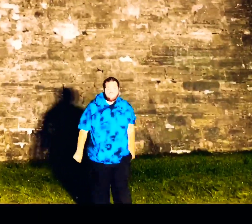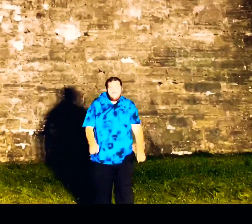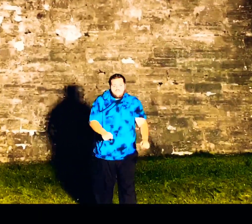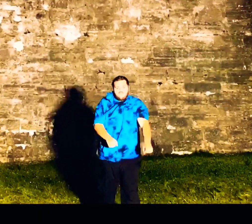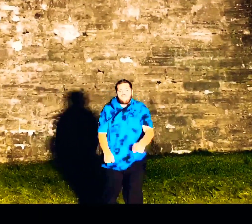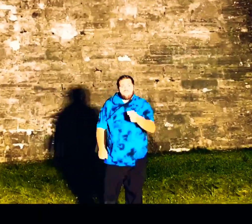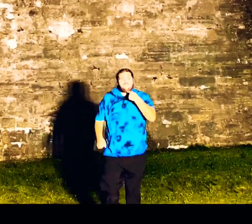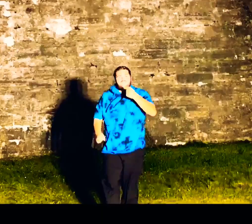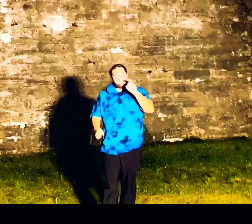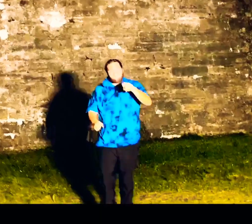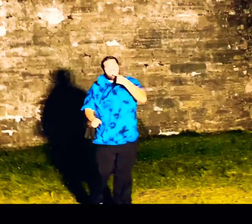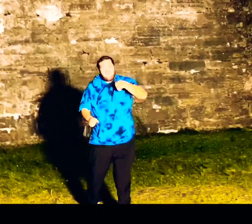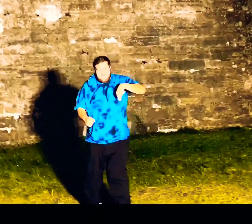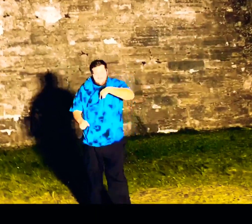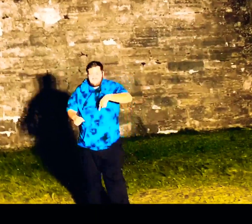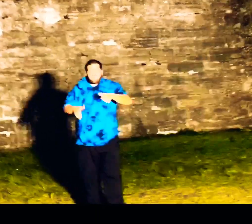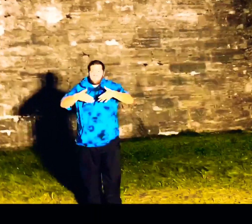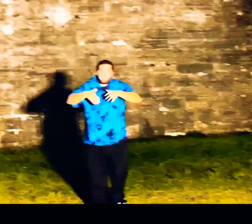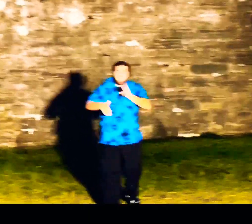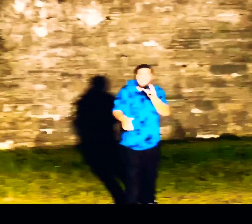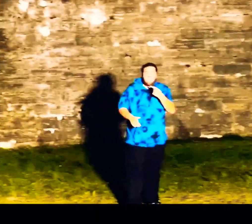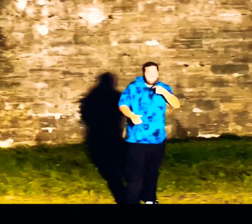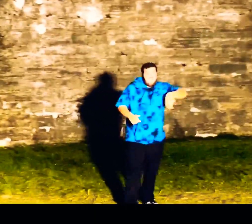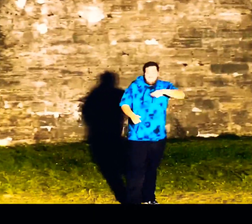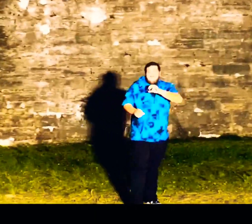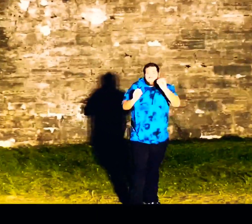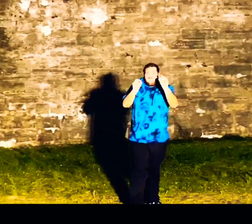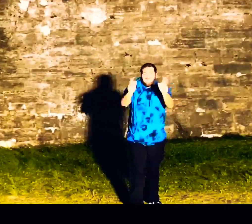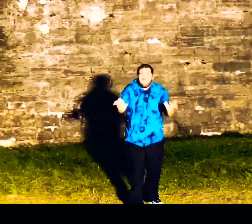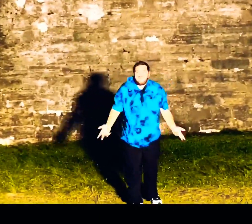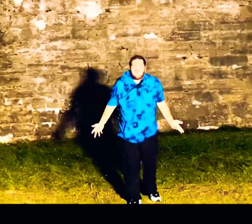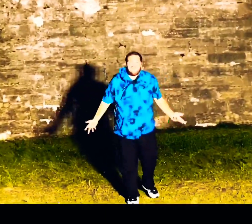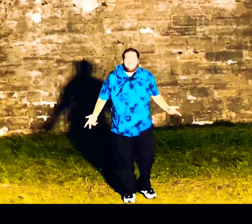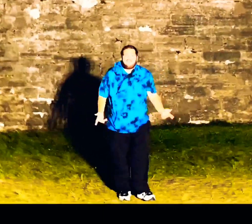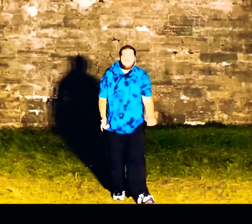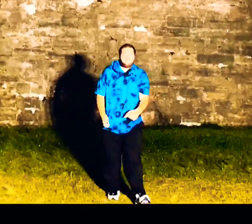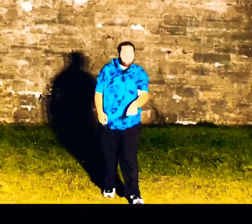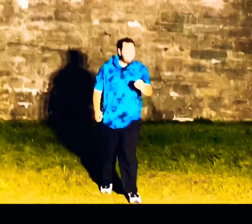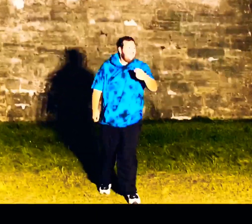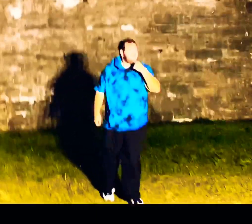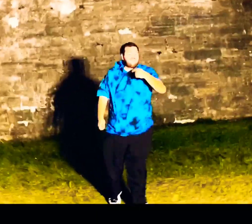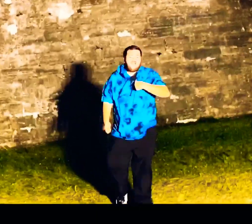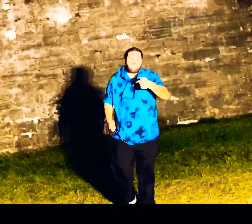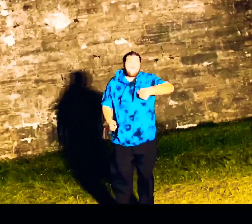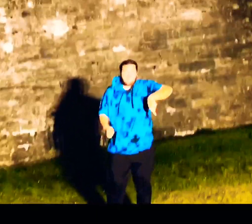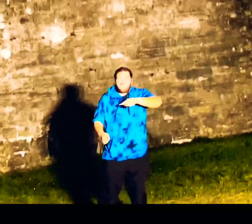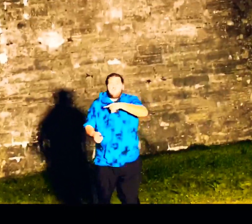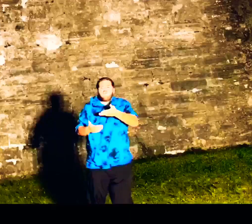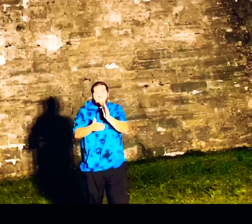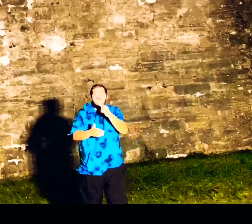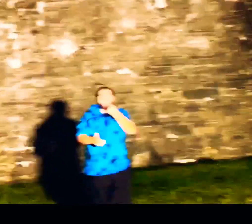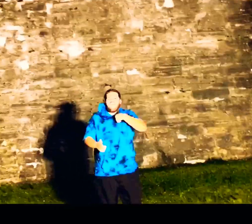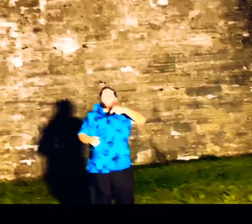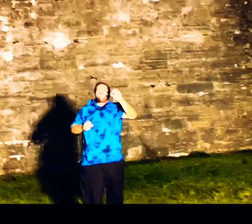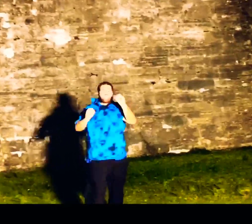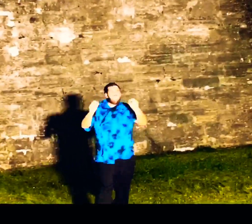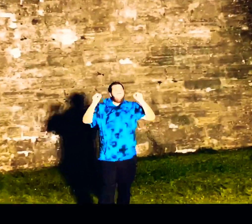just need you to tell me we're alright tell me we're okay tell me we're alright, tell me we're okay